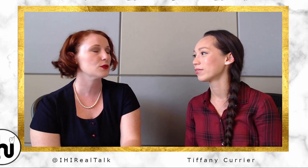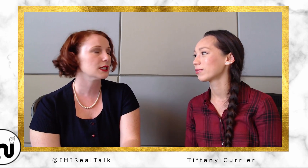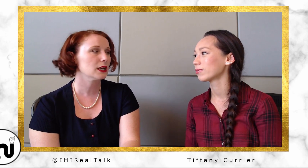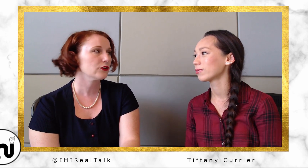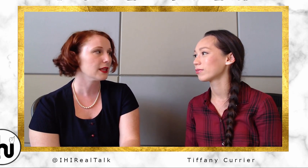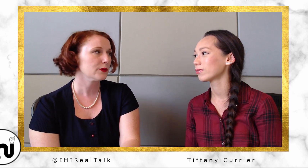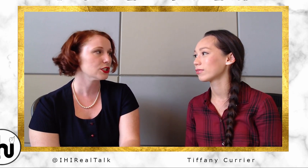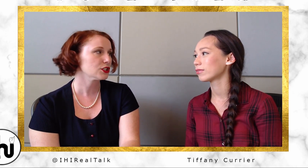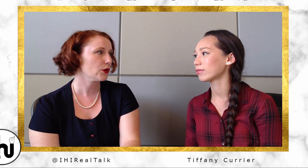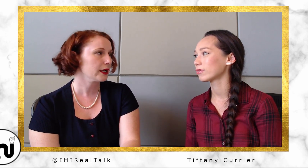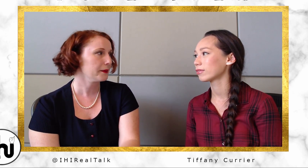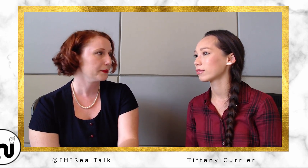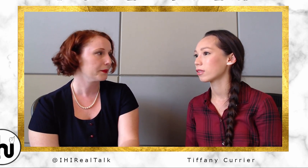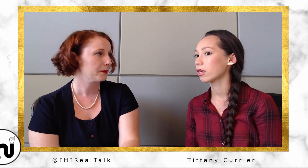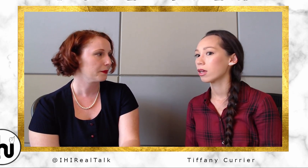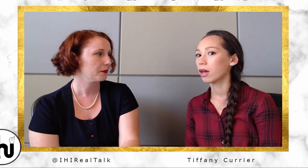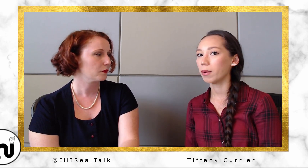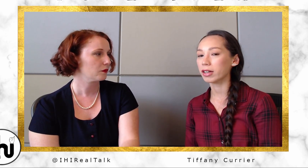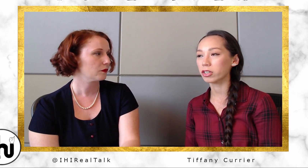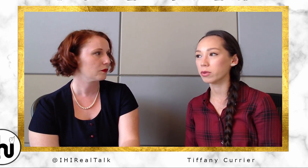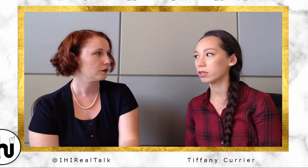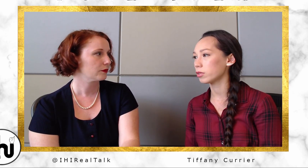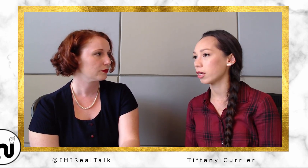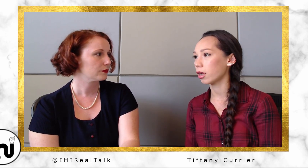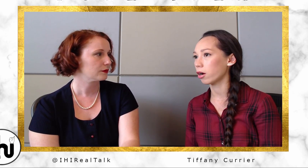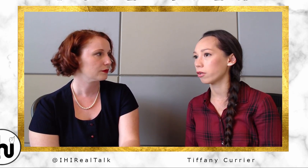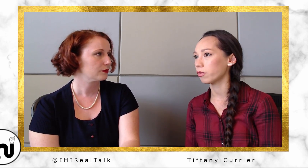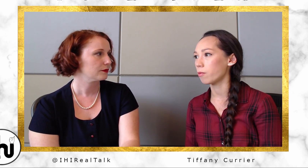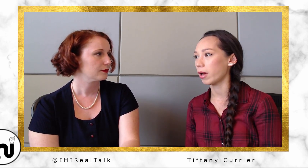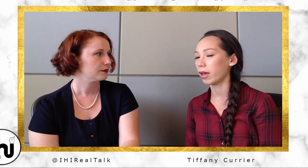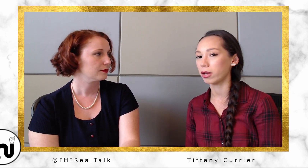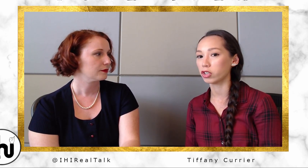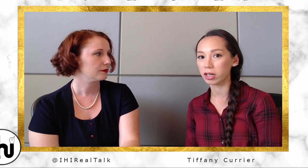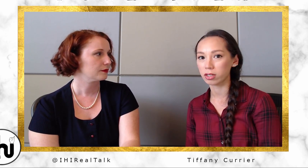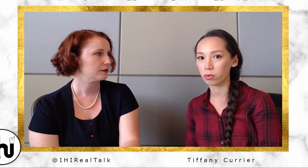to any other languages going up? Tiffany: Actually I was taken care of by a Chinese